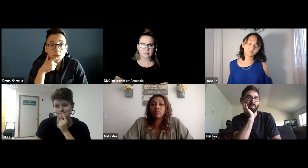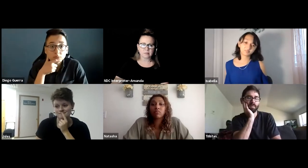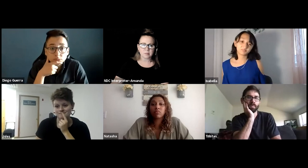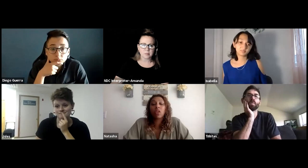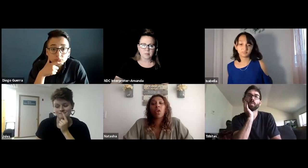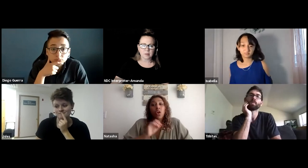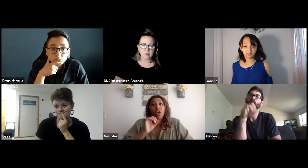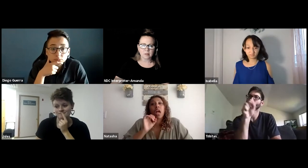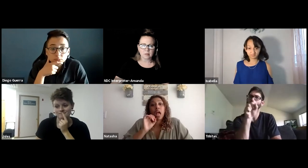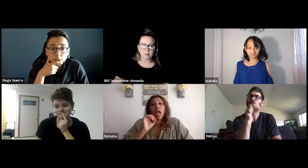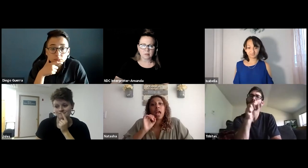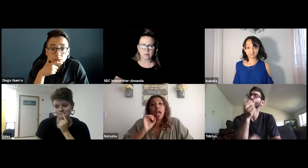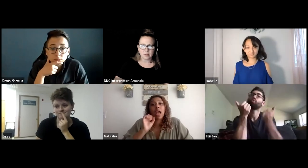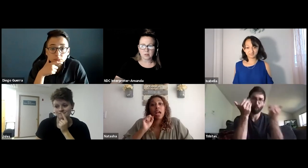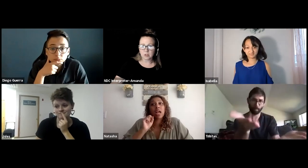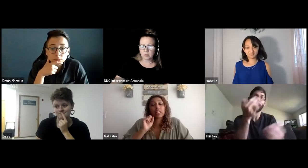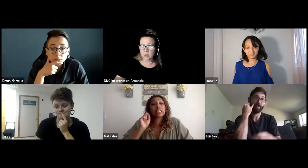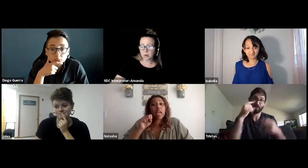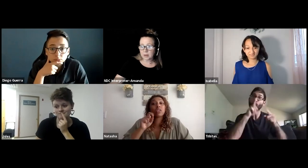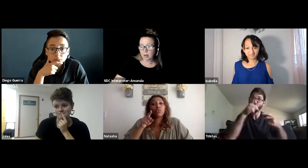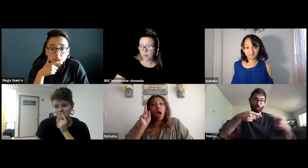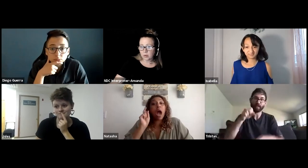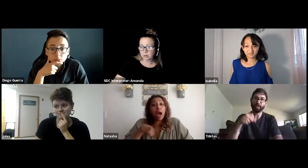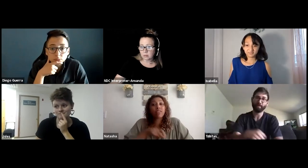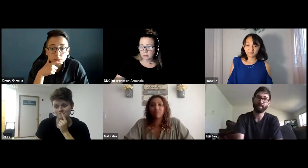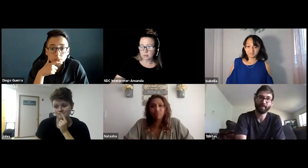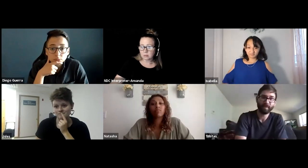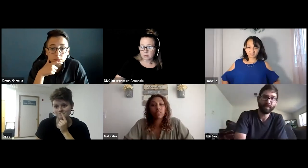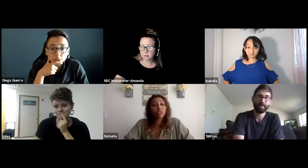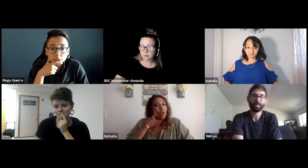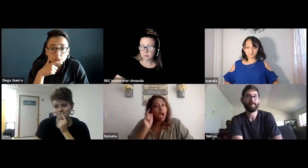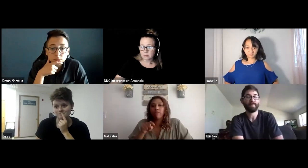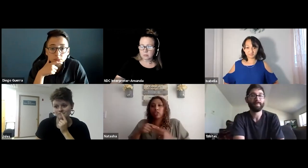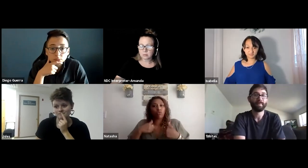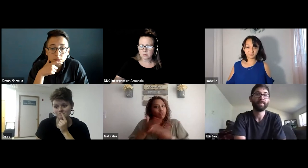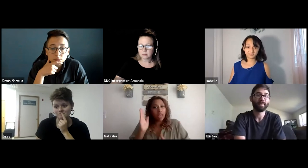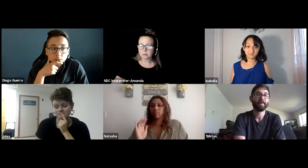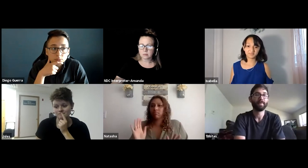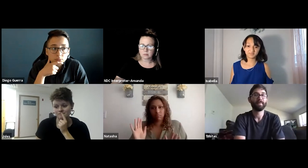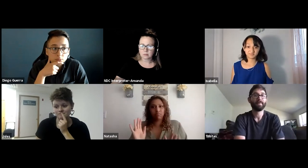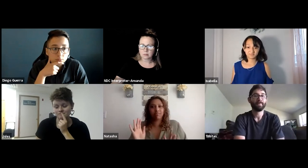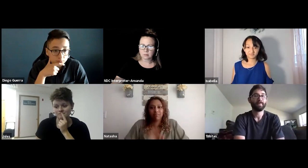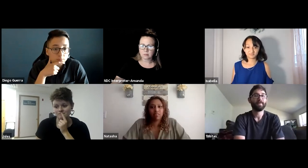And Natasha says me neither. Do you think it would have been helpful? Tristan, and Natasha, yes.